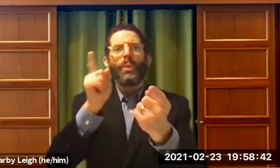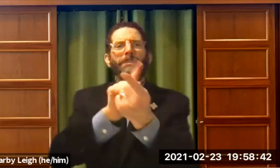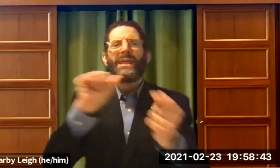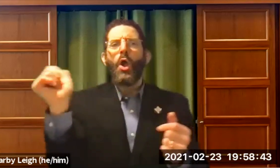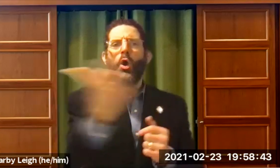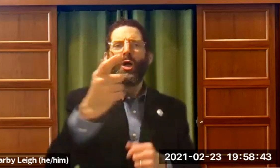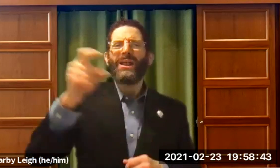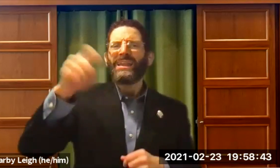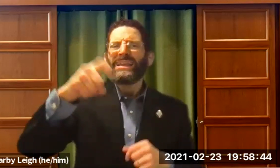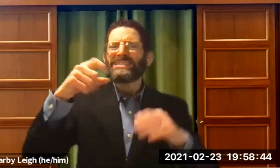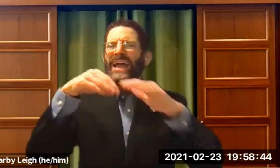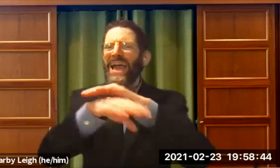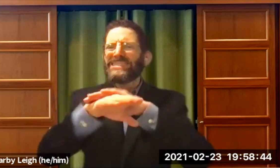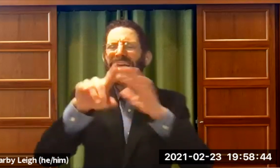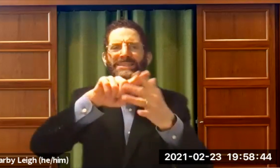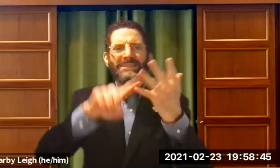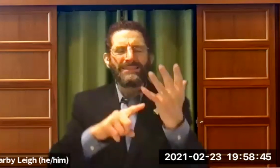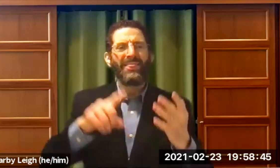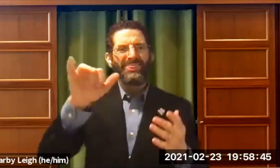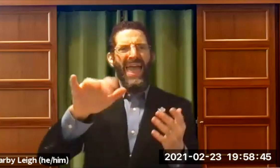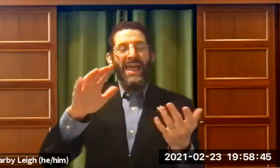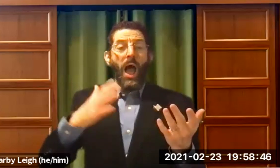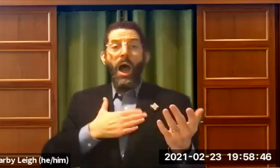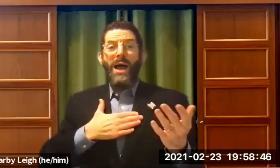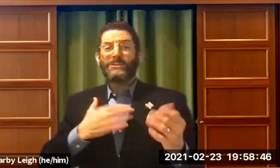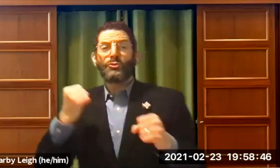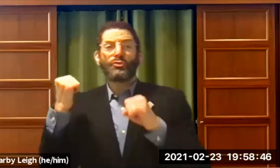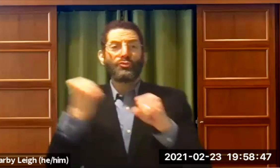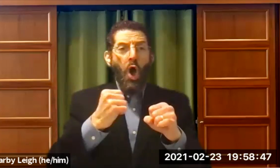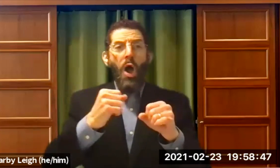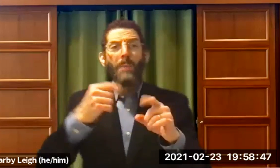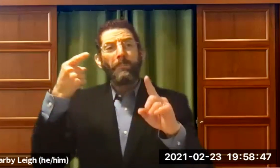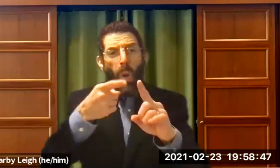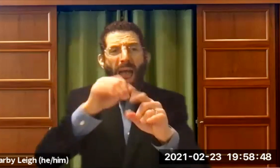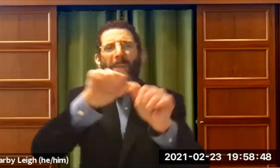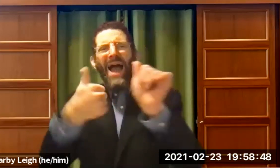create a world that meets all people's needs, that gives all people access.